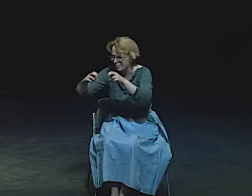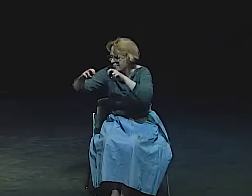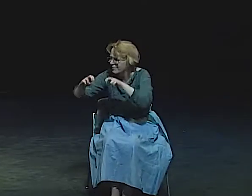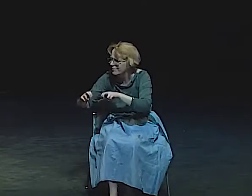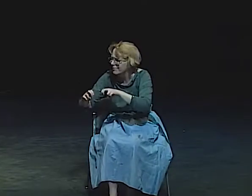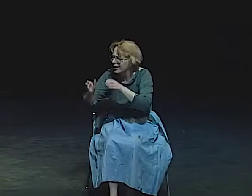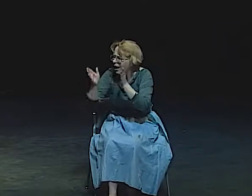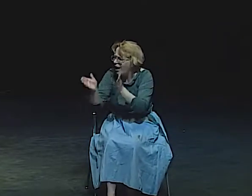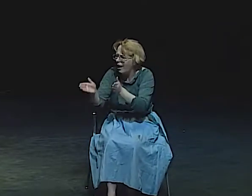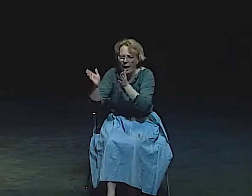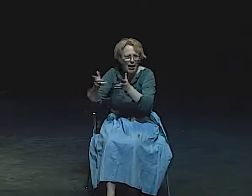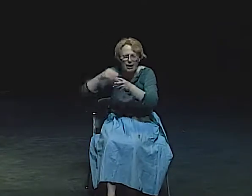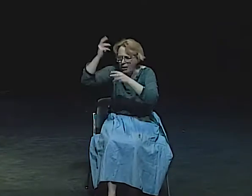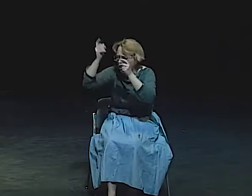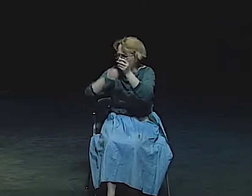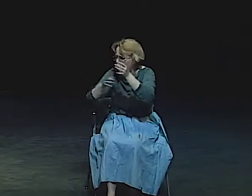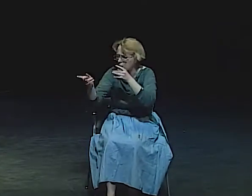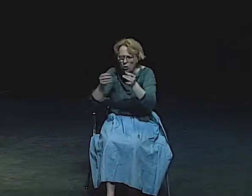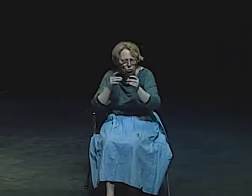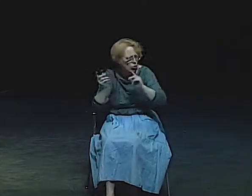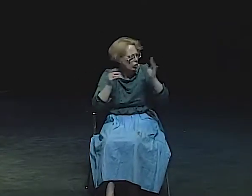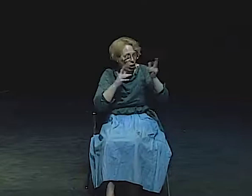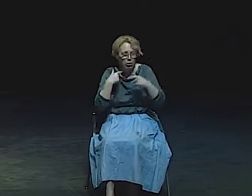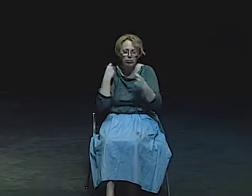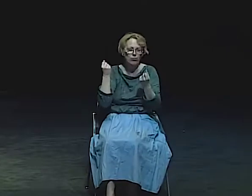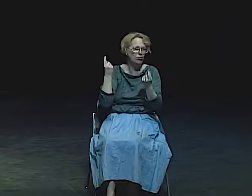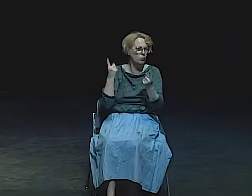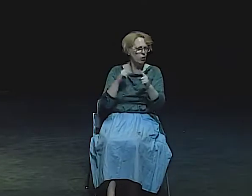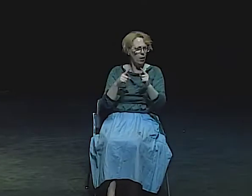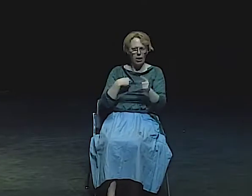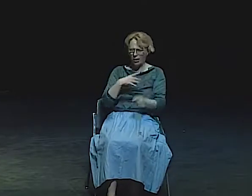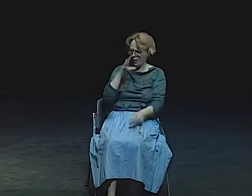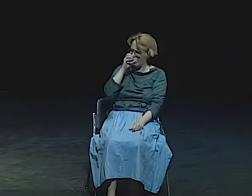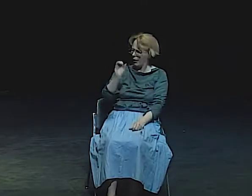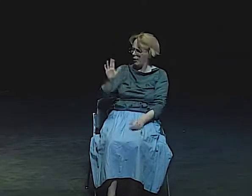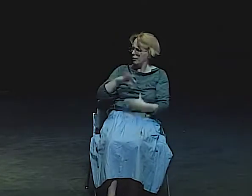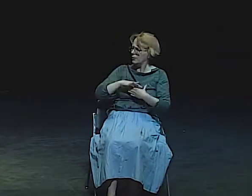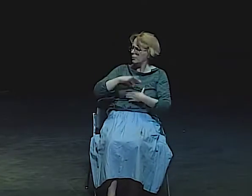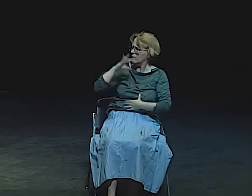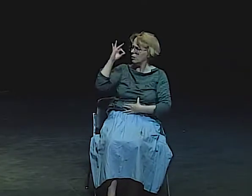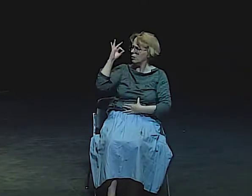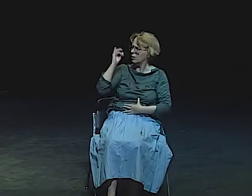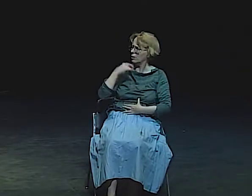SHE WAS SPEAKING IN SOME ODD WAY. I GUESS WE BOTH WERE SPEAKING IN ODD WAYS TO EACH OTHER.